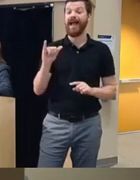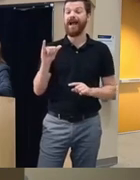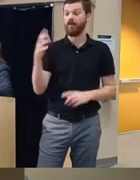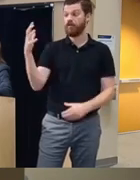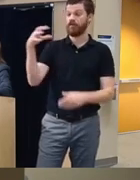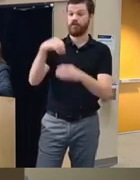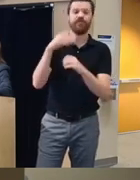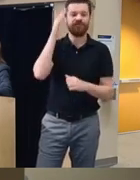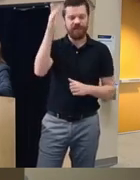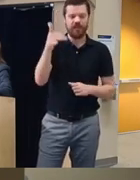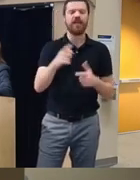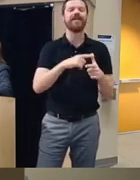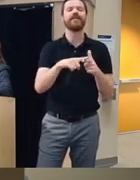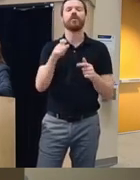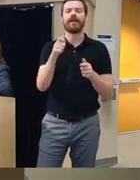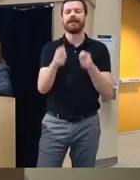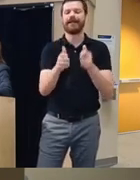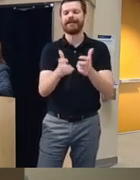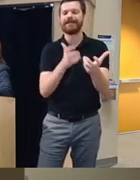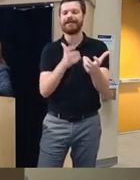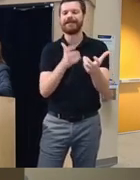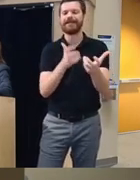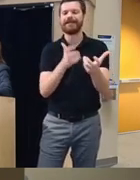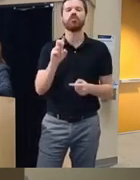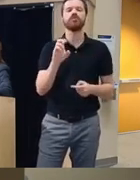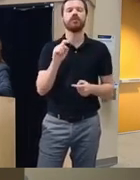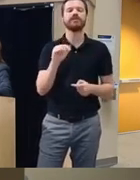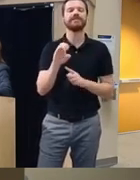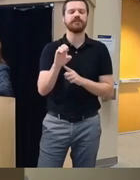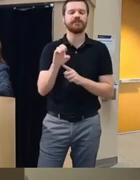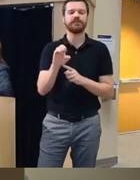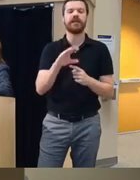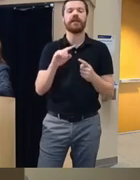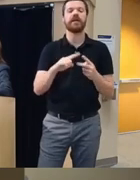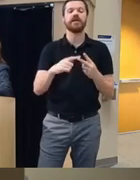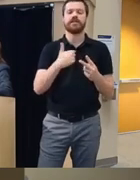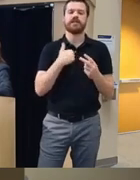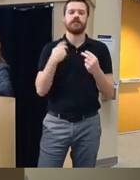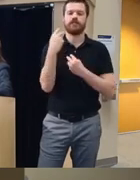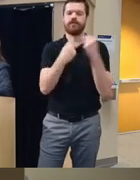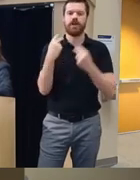eventually you'll be able to tailor it to substance and even self-monitoring symptom